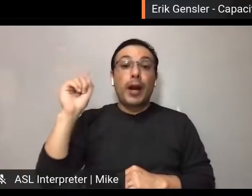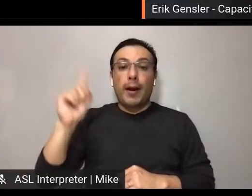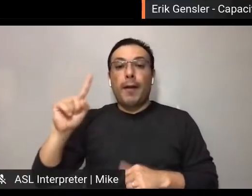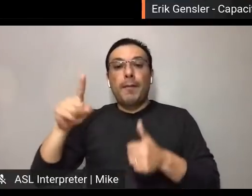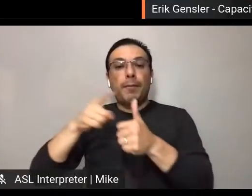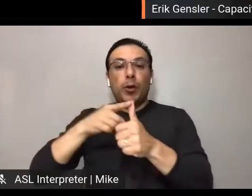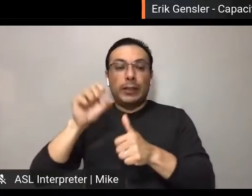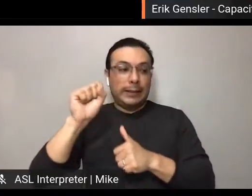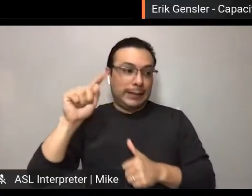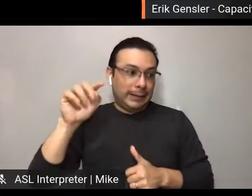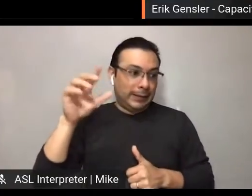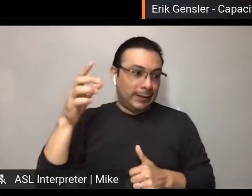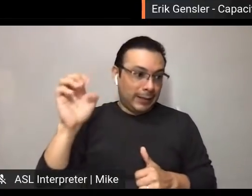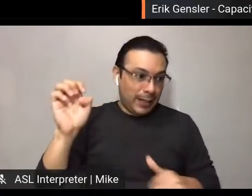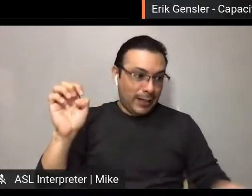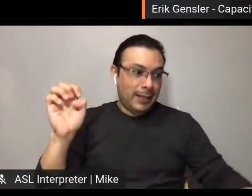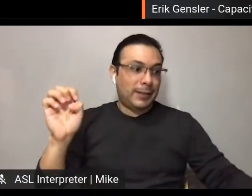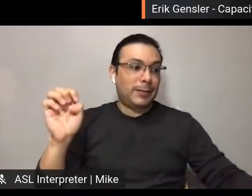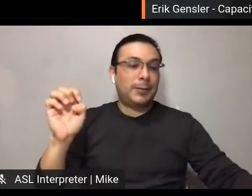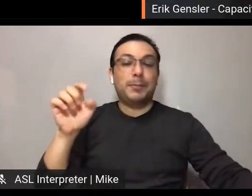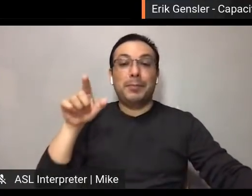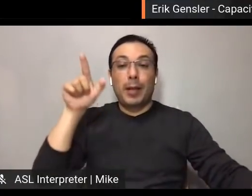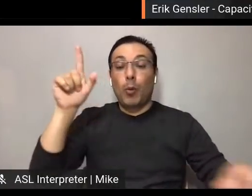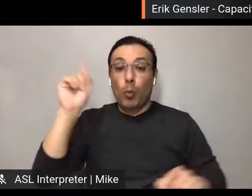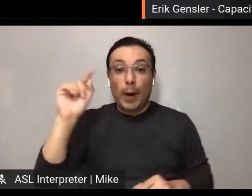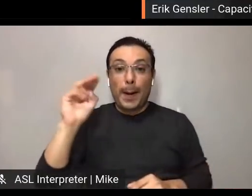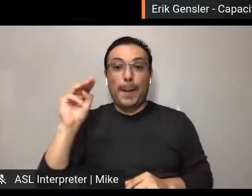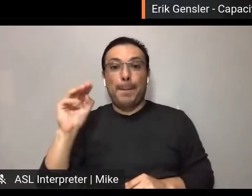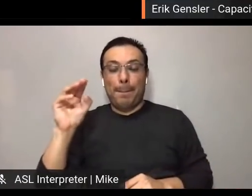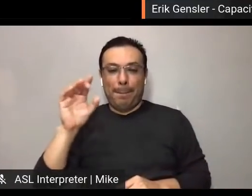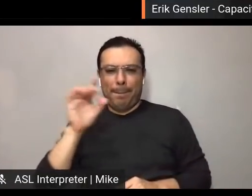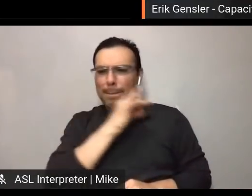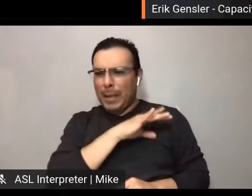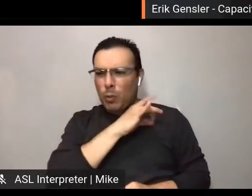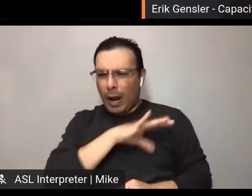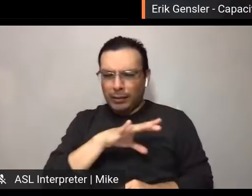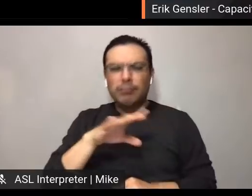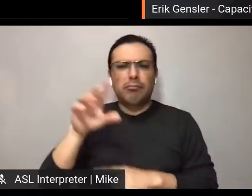in Milwaukee, Wisconsin. We wanted to showcase the work of all kinds